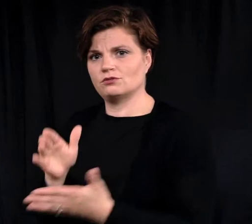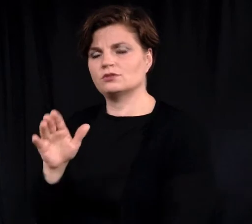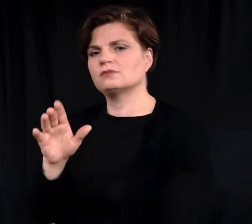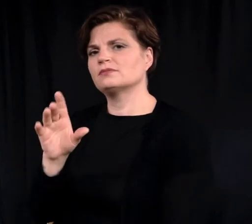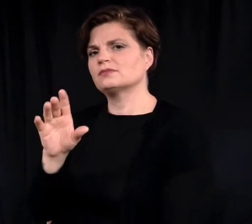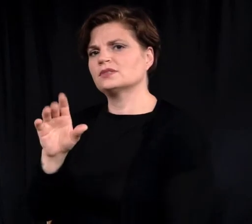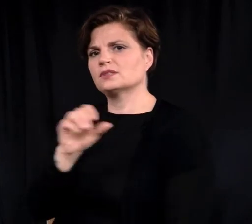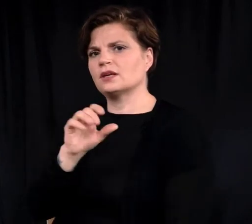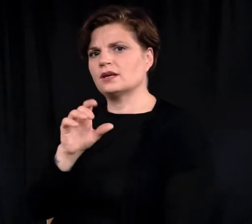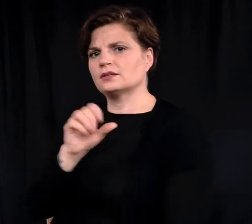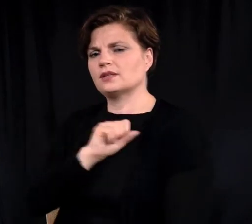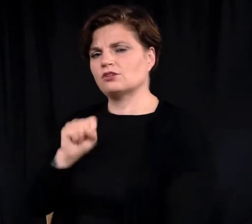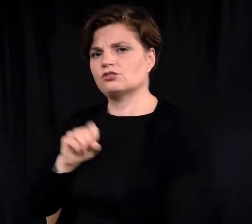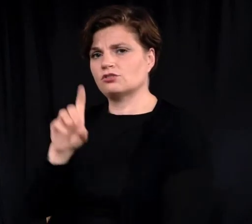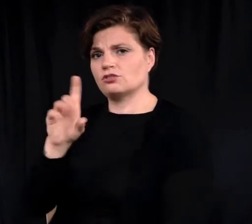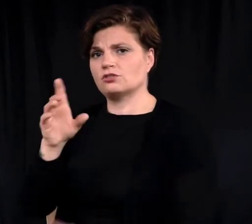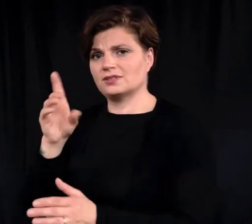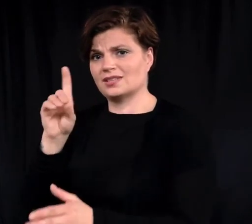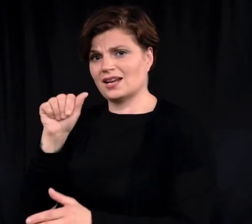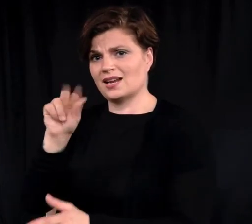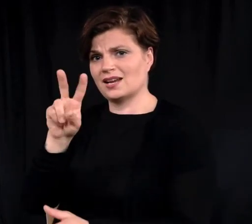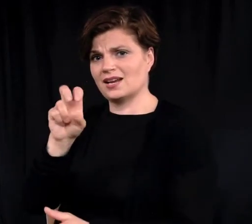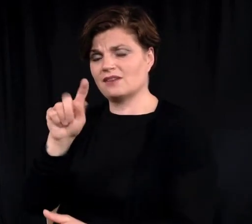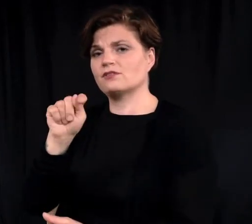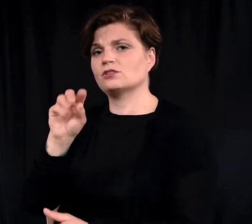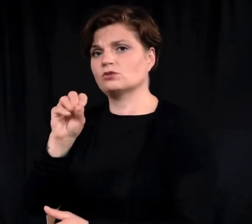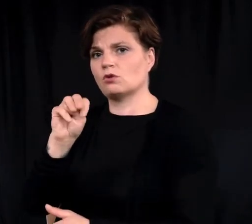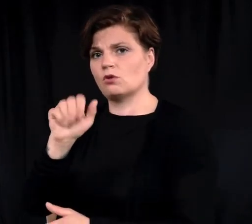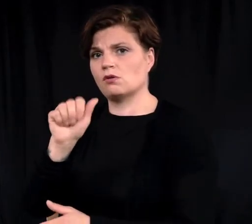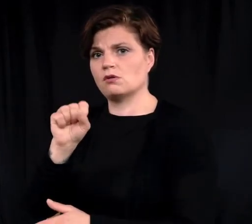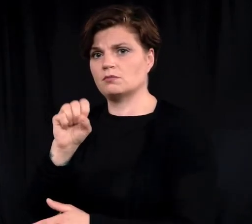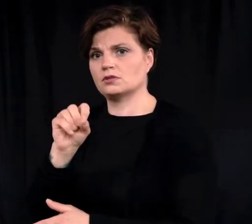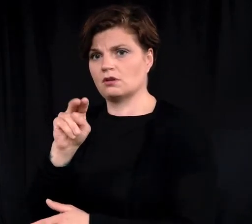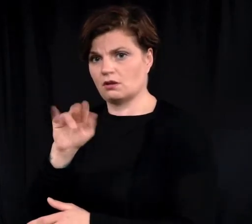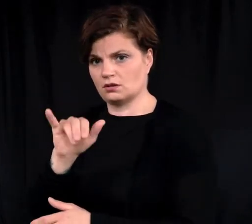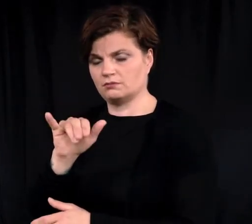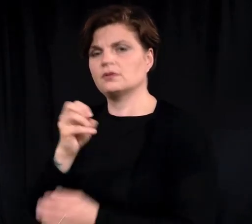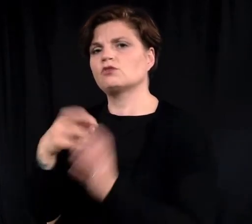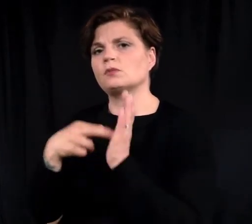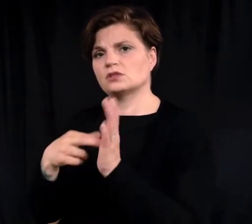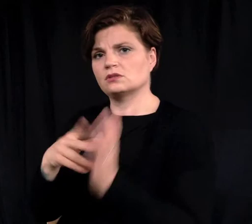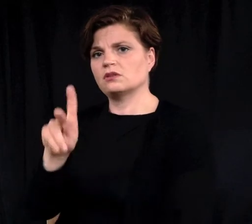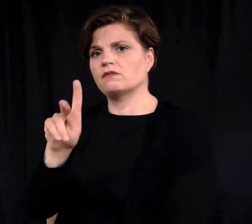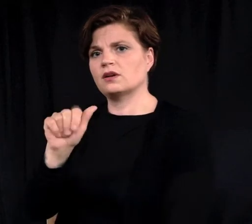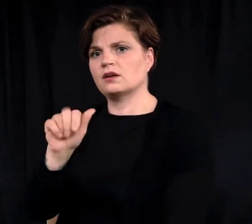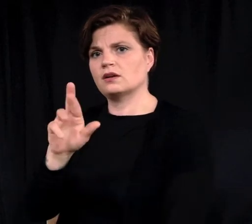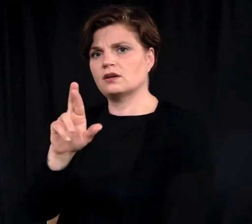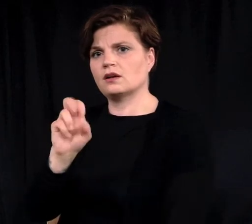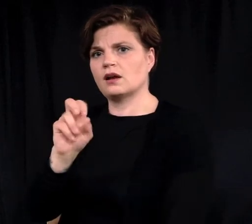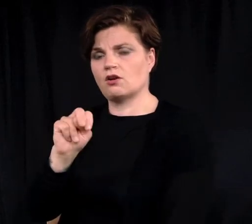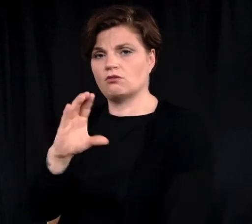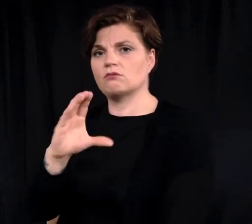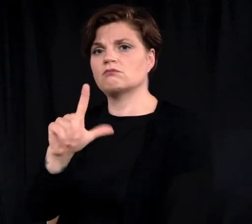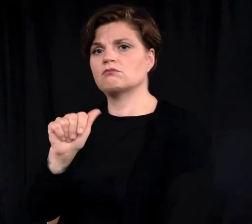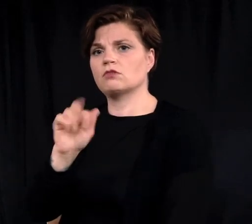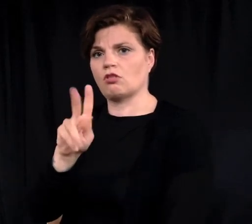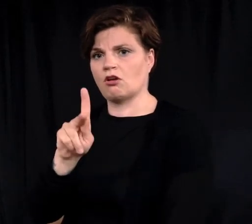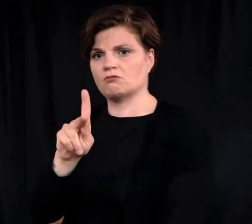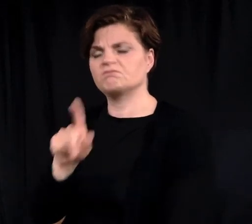Senator Dave Tomassoni and Representative Karen Clark